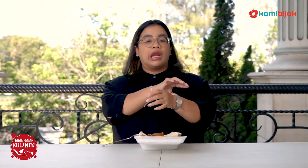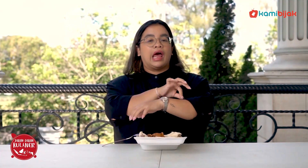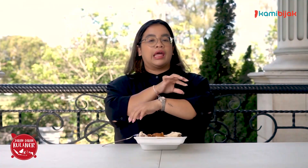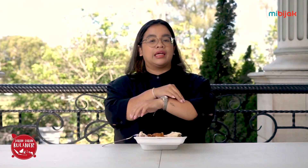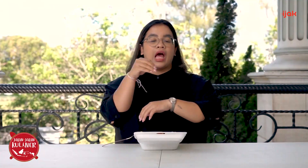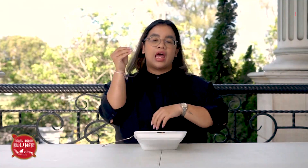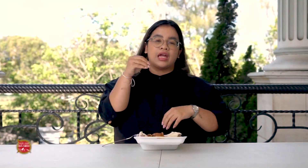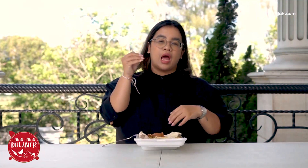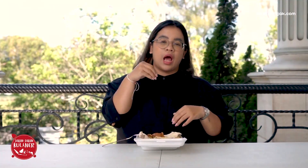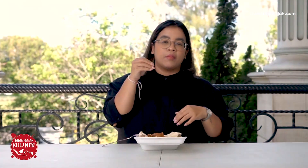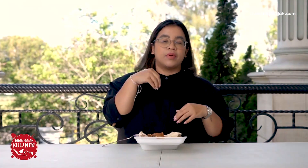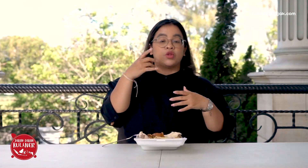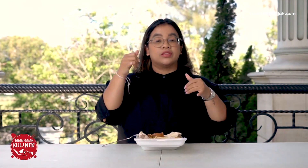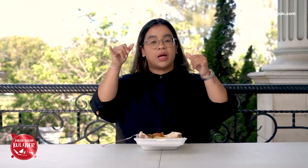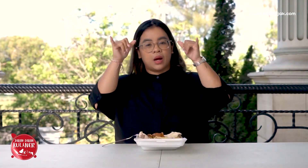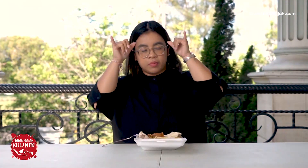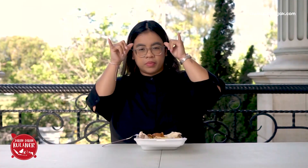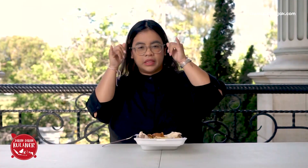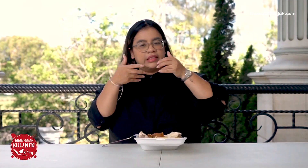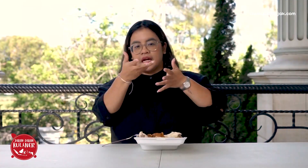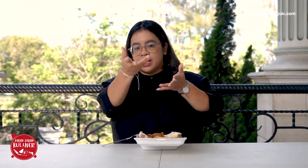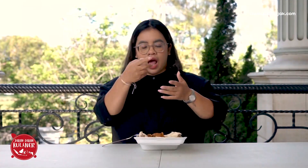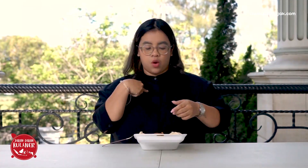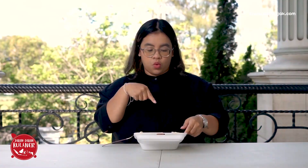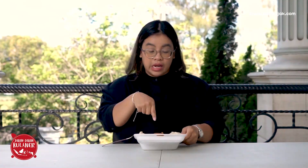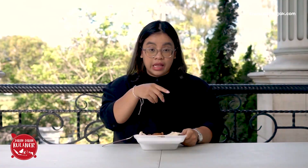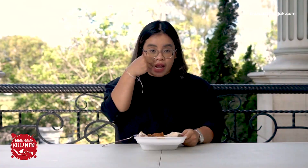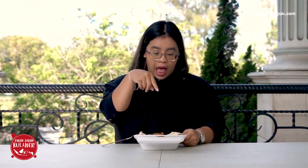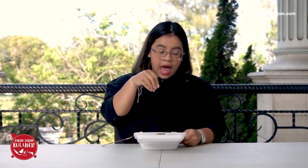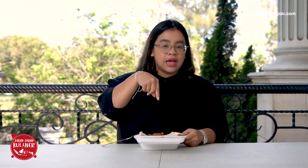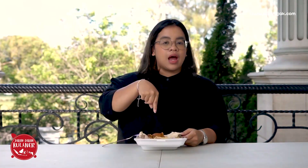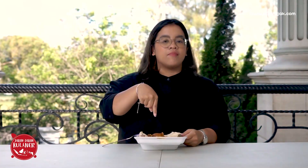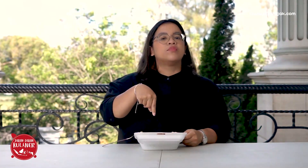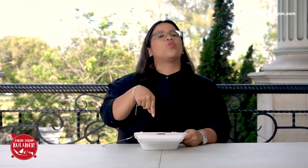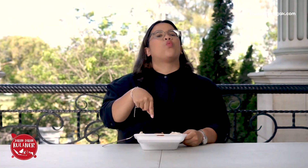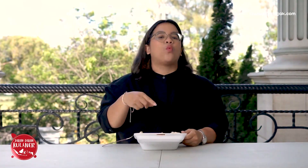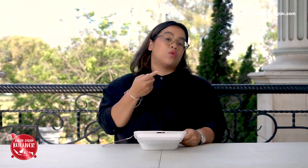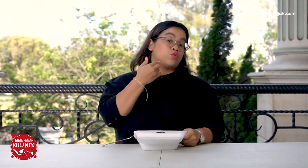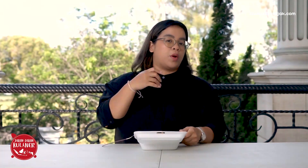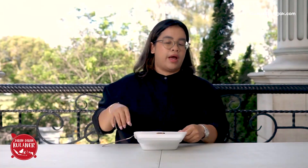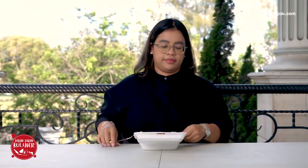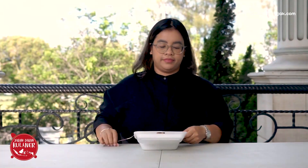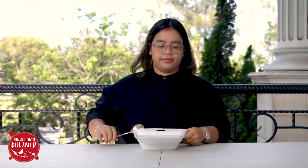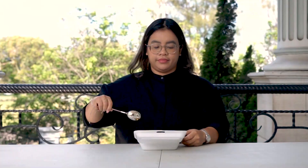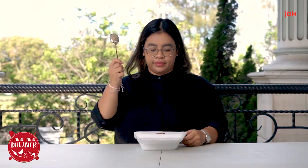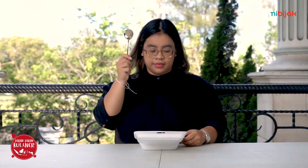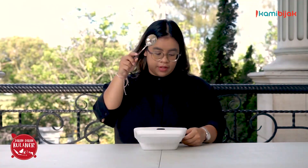or meat it's up to me if I'm chicken, let's try it!